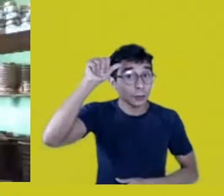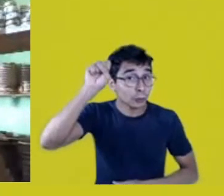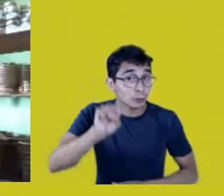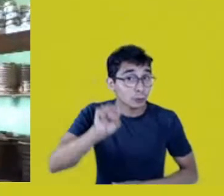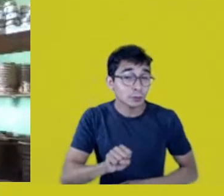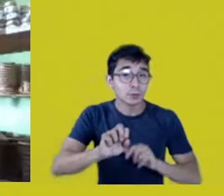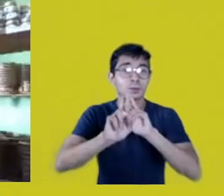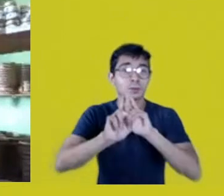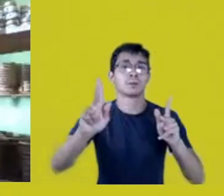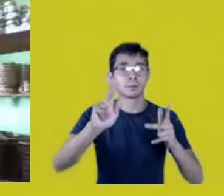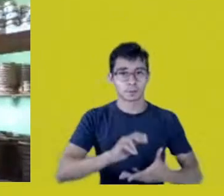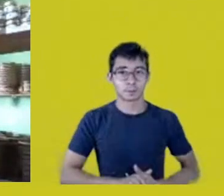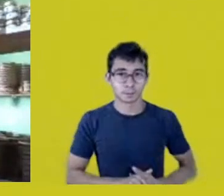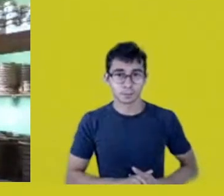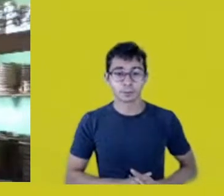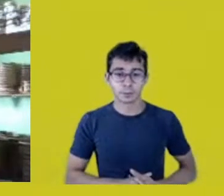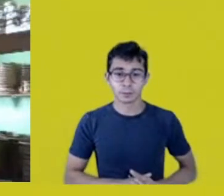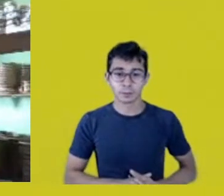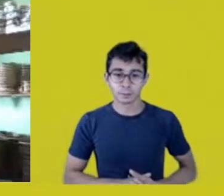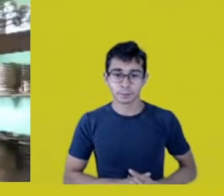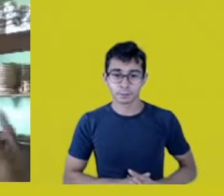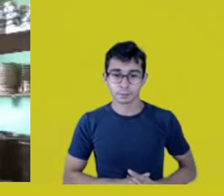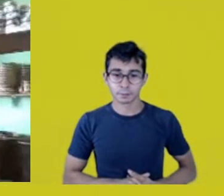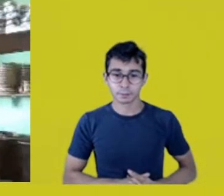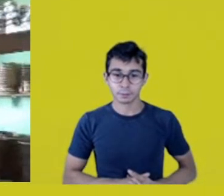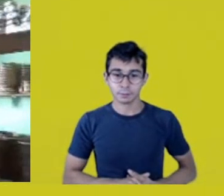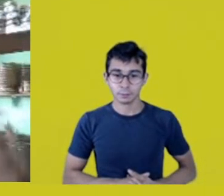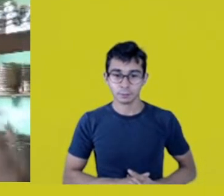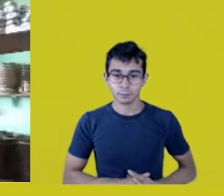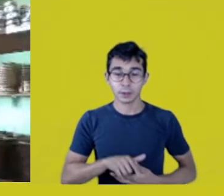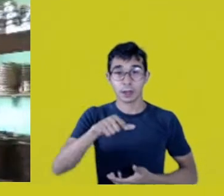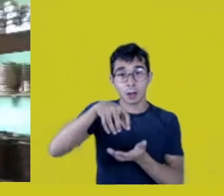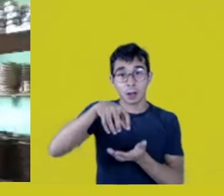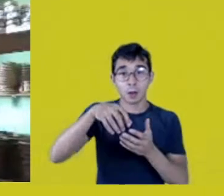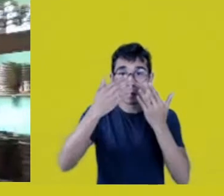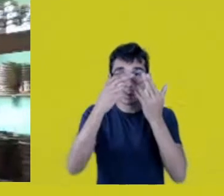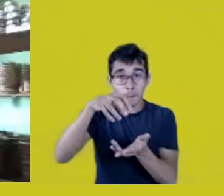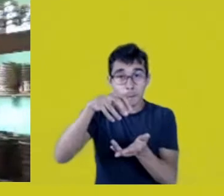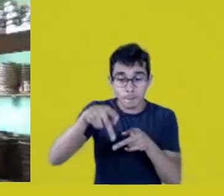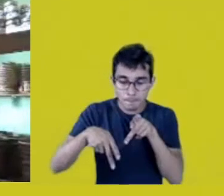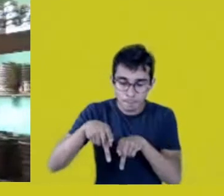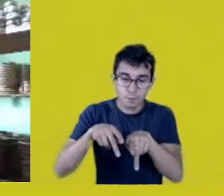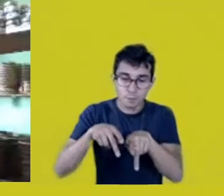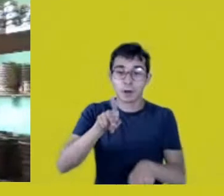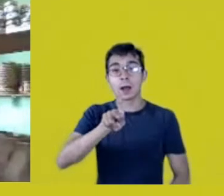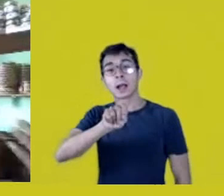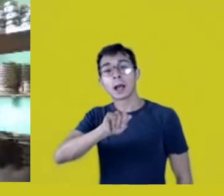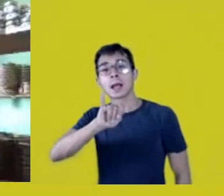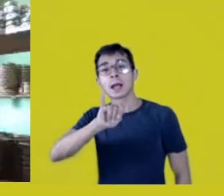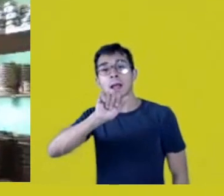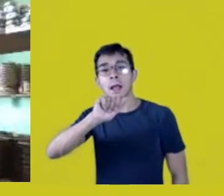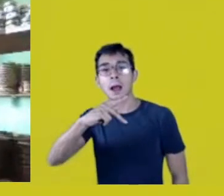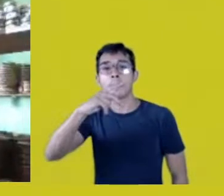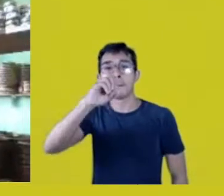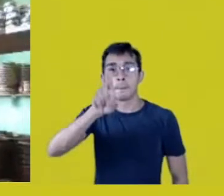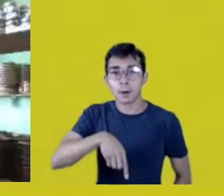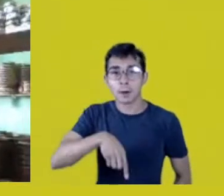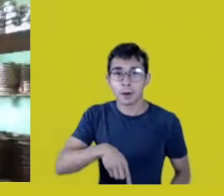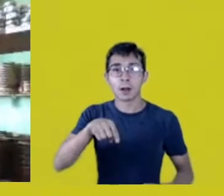Our Kaiapó cousins and others in Xingu, facing huge fires.